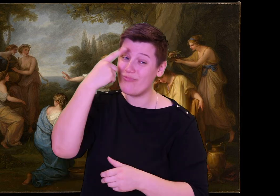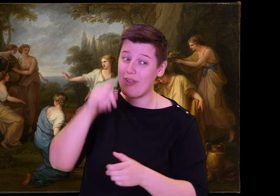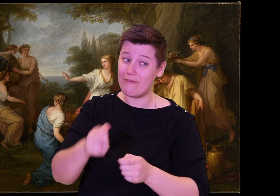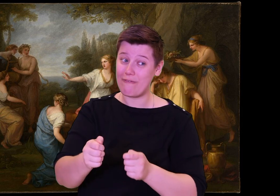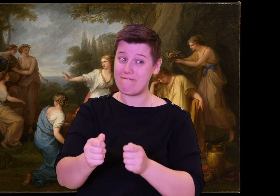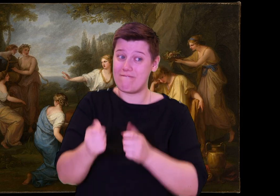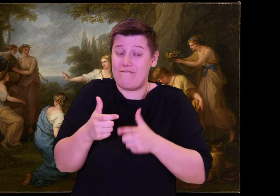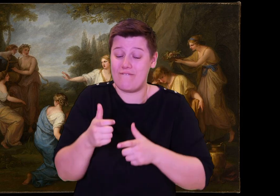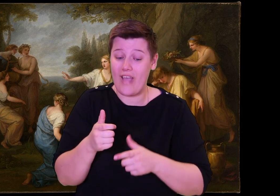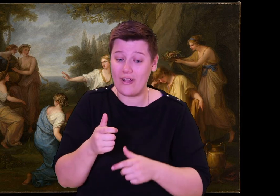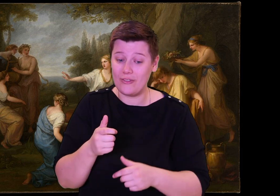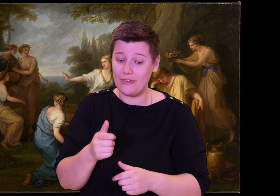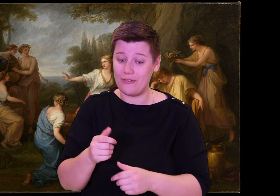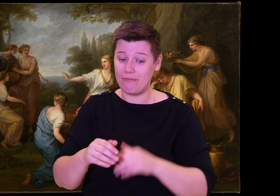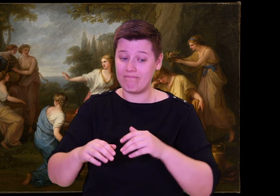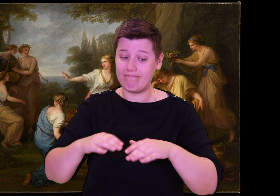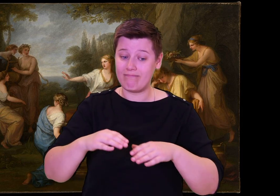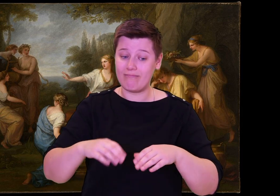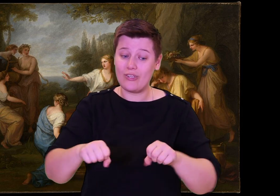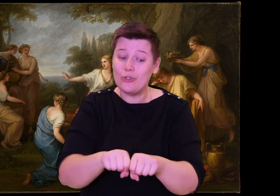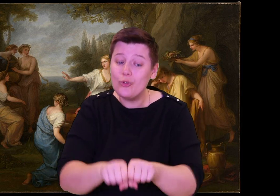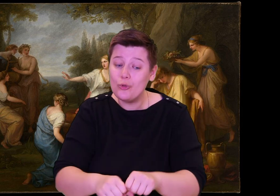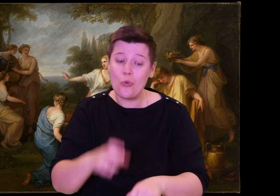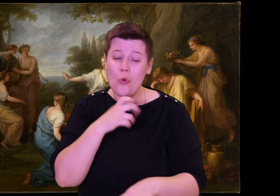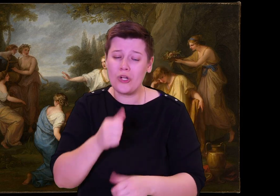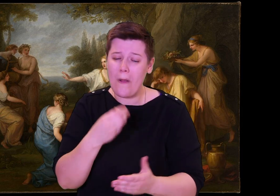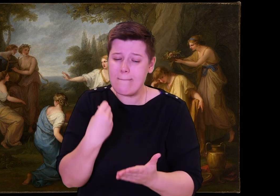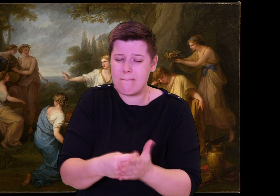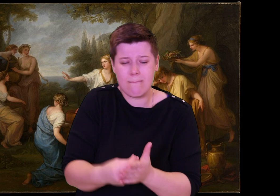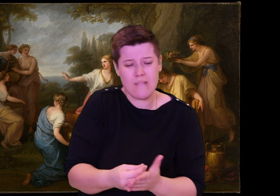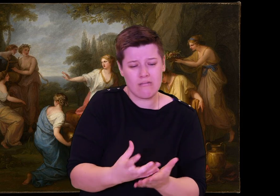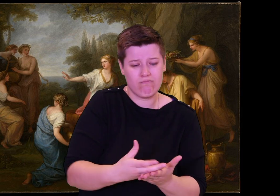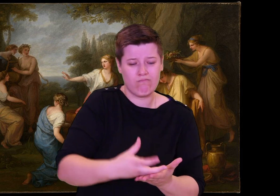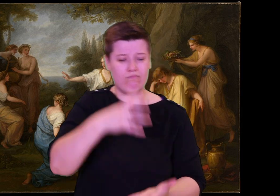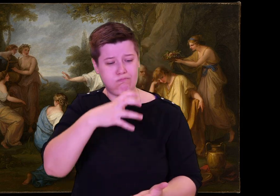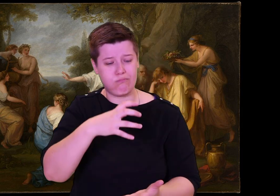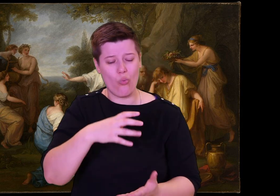someone says otherwise we do not believe them.